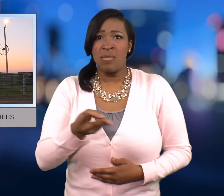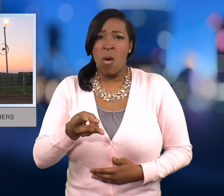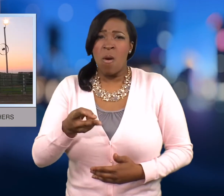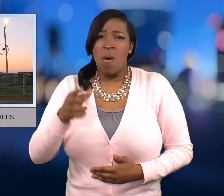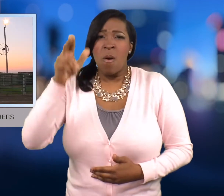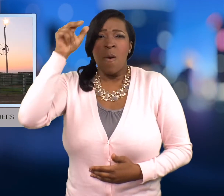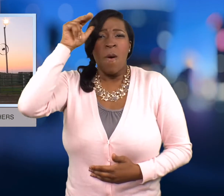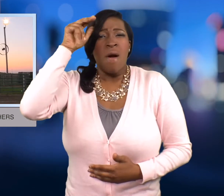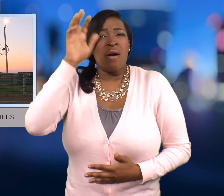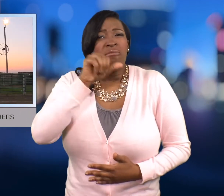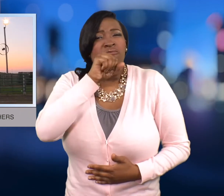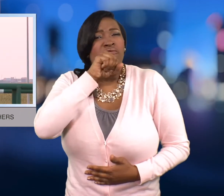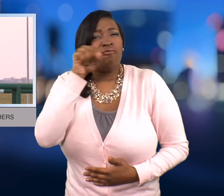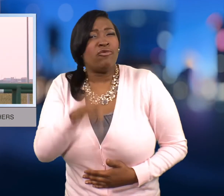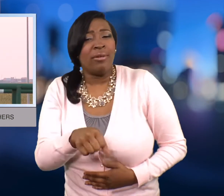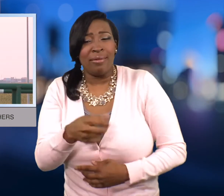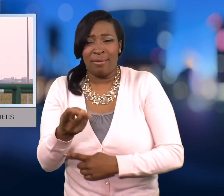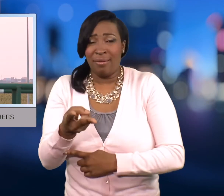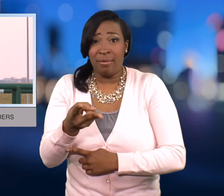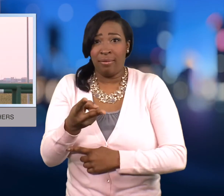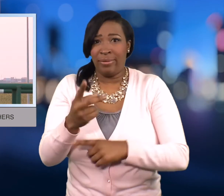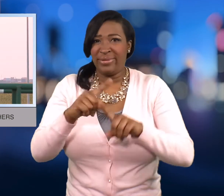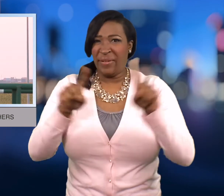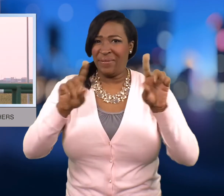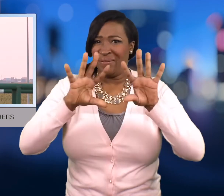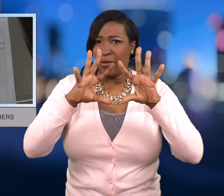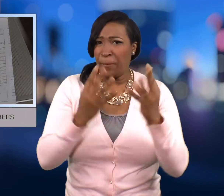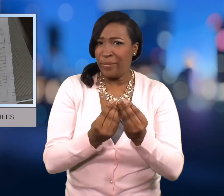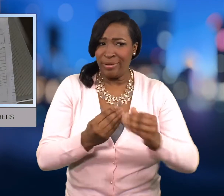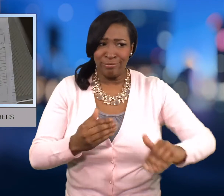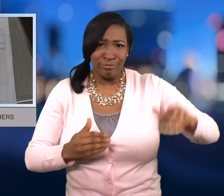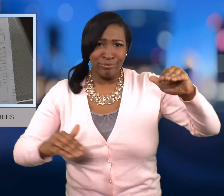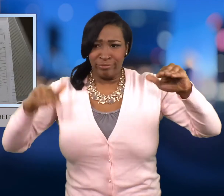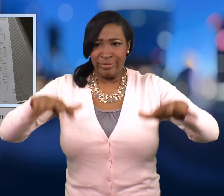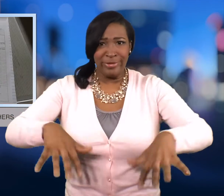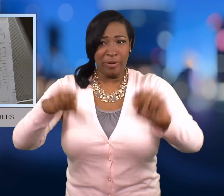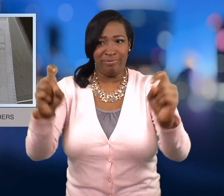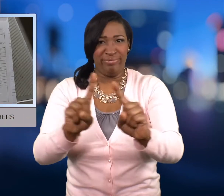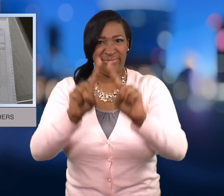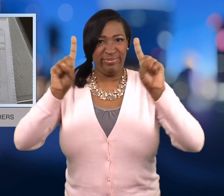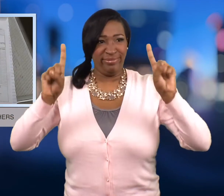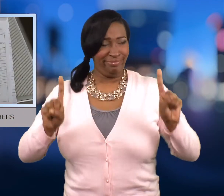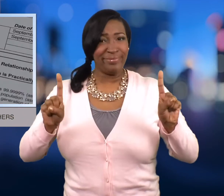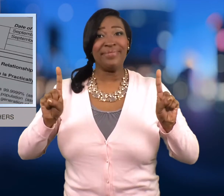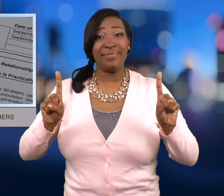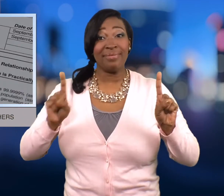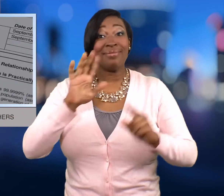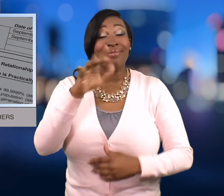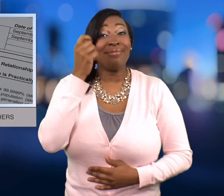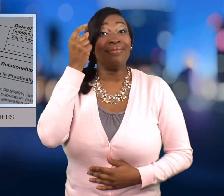Both love horses and both have been adopted by two different families.